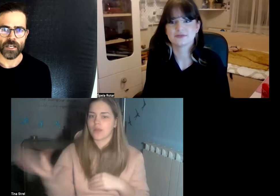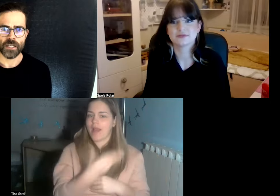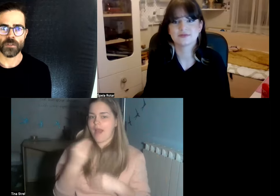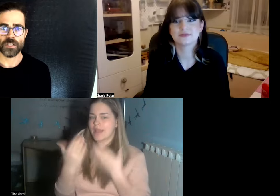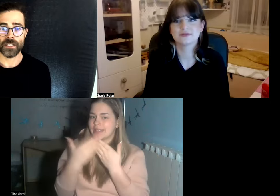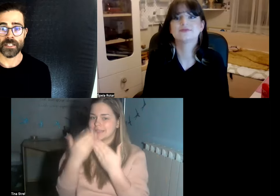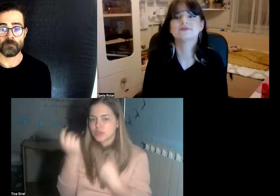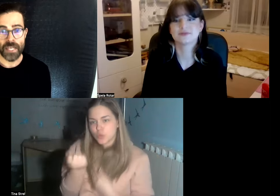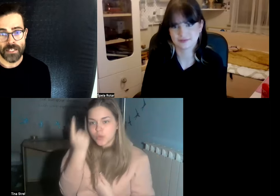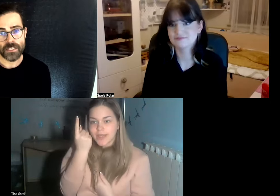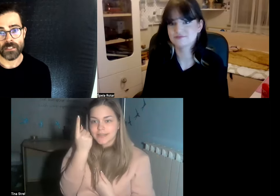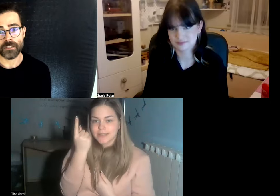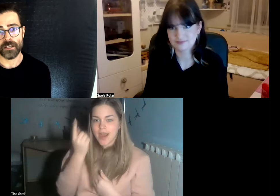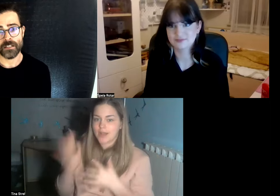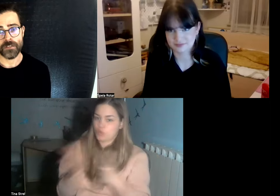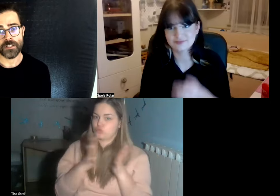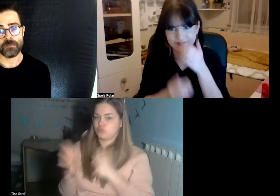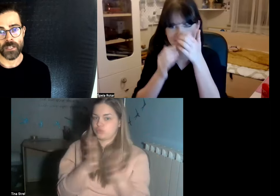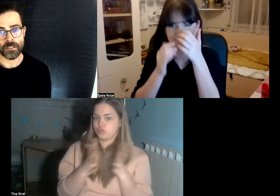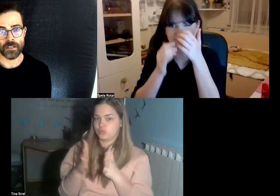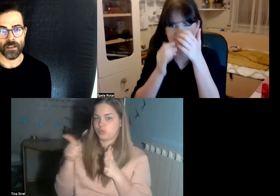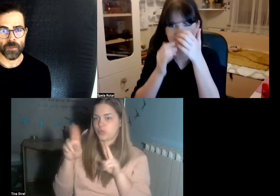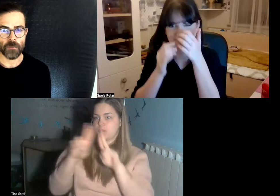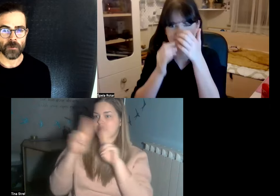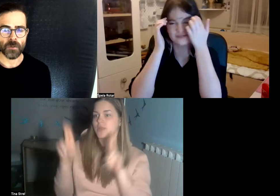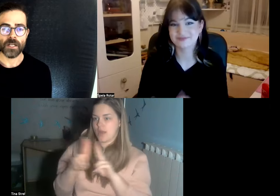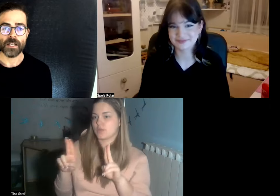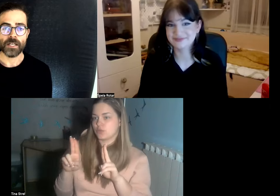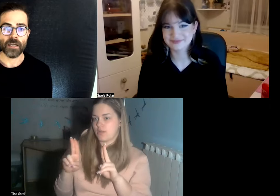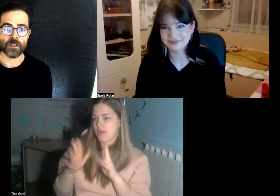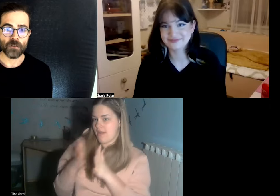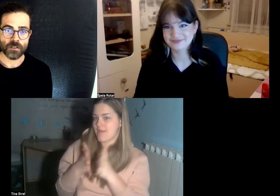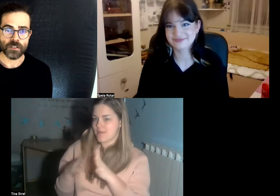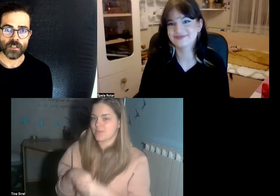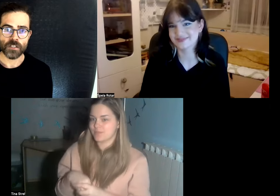it was it is a means it is an artificial means the deaf people came across